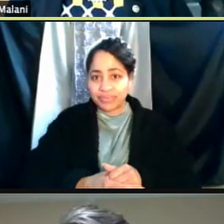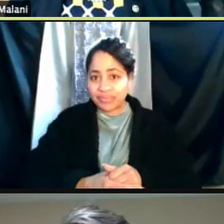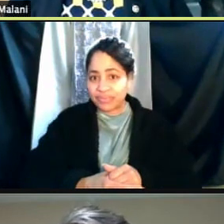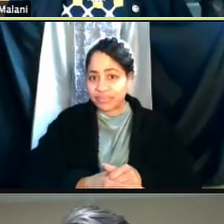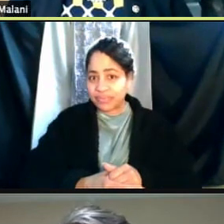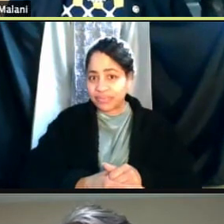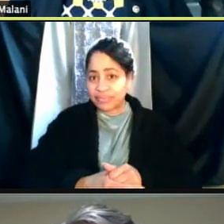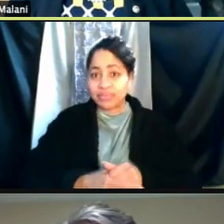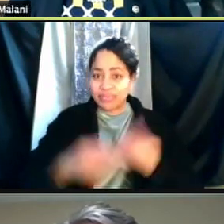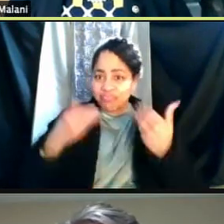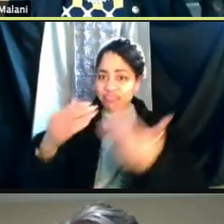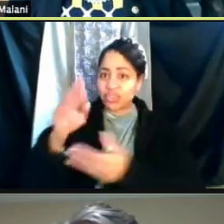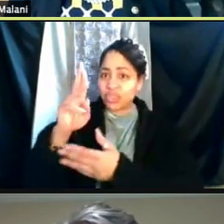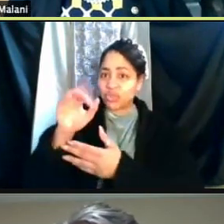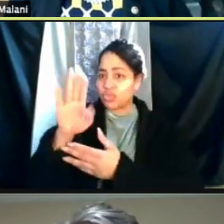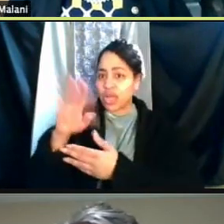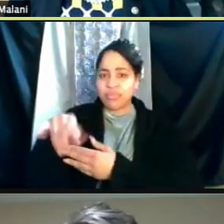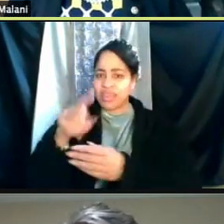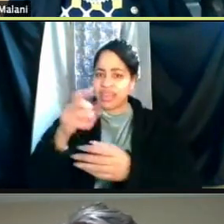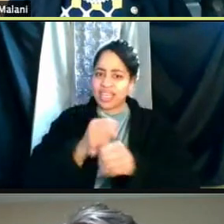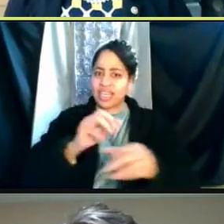So Rob, I think as they're getting the questions going,